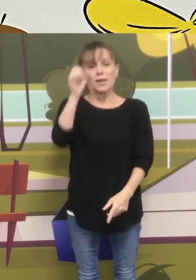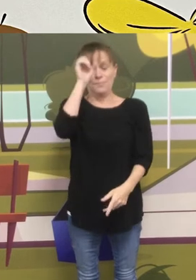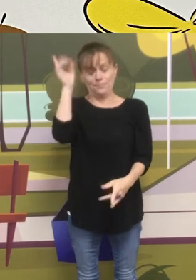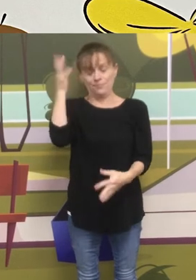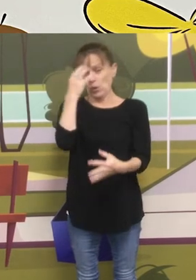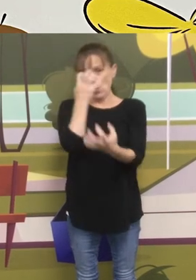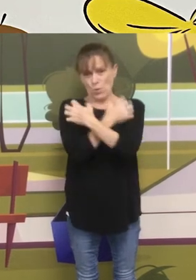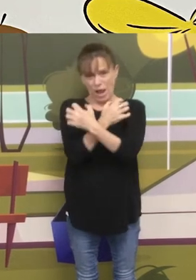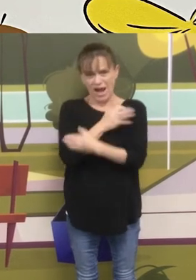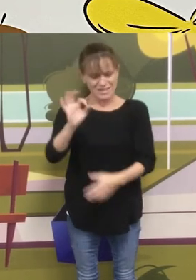I'll have another go.